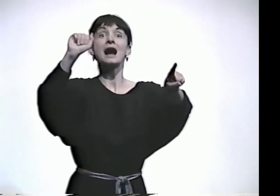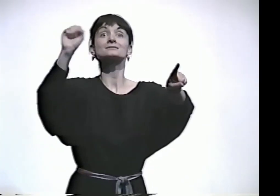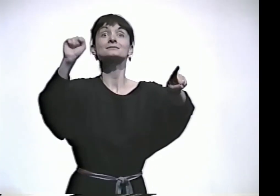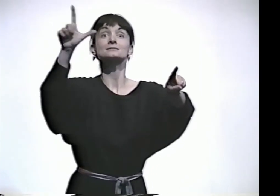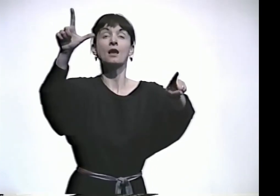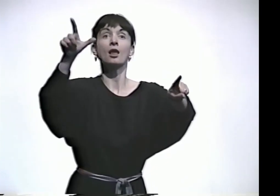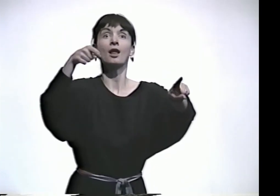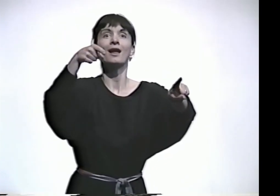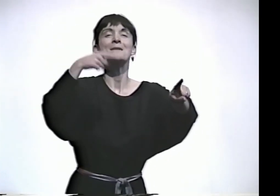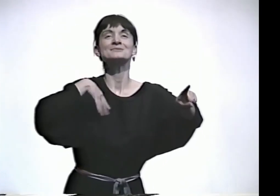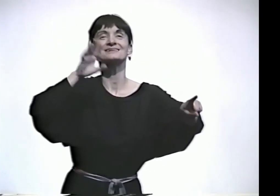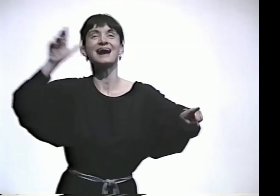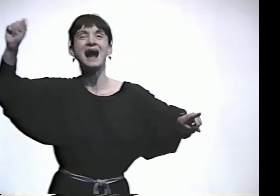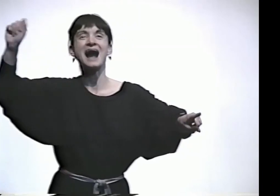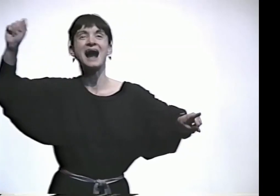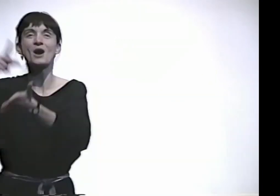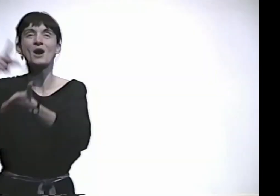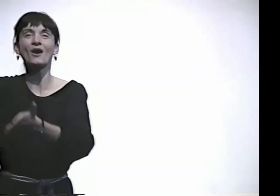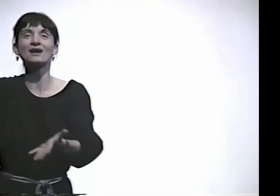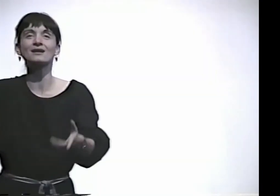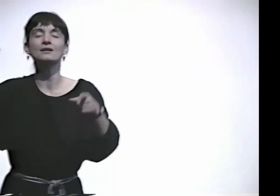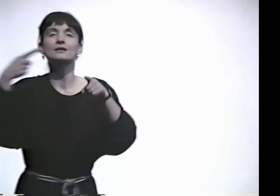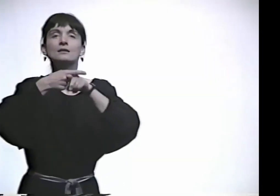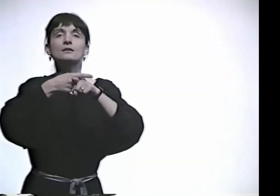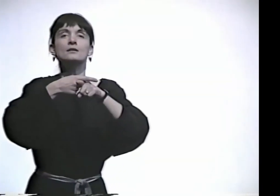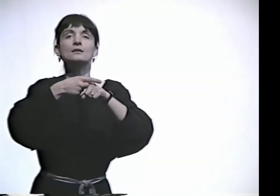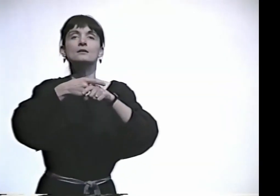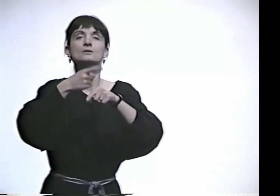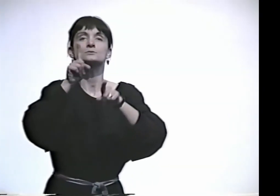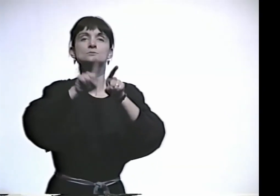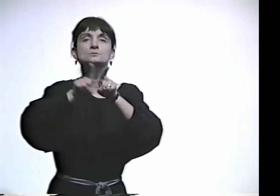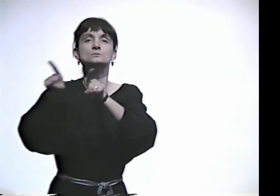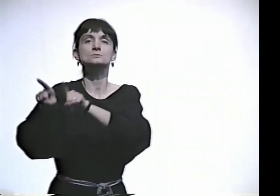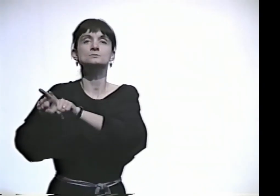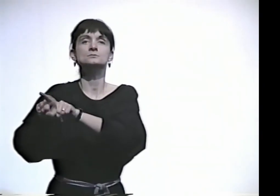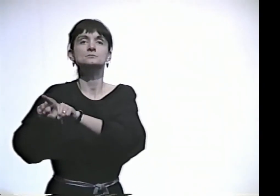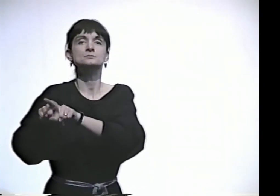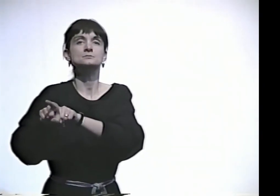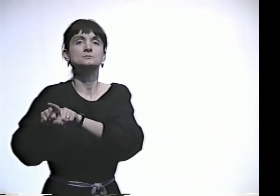OH, ALSO "THE COLORS OF ASL," BUT THAT'S ALSO ASL POETRY.